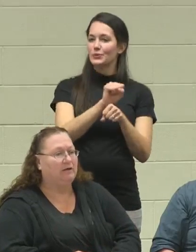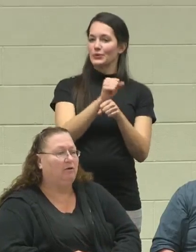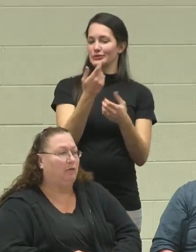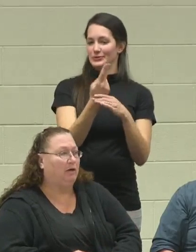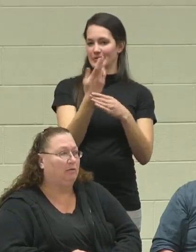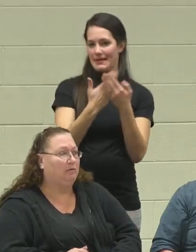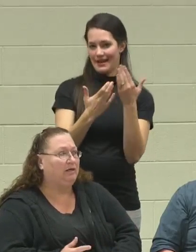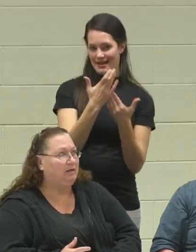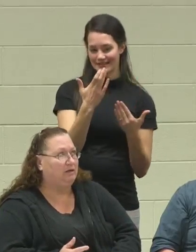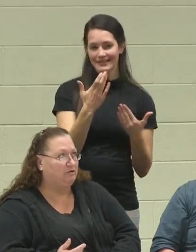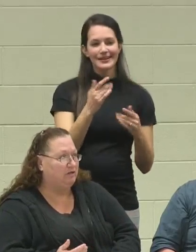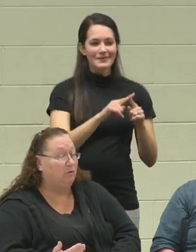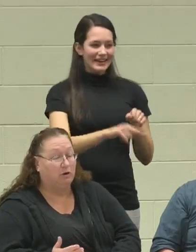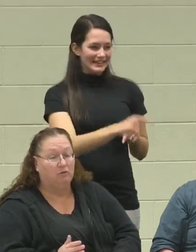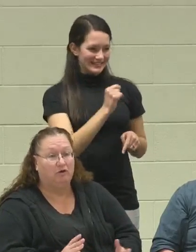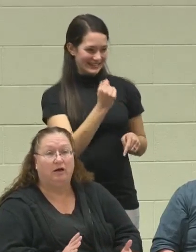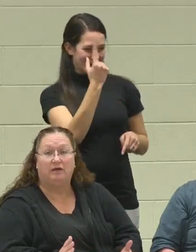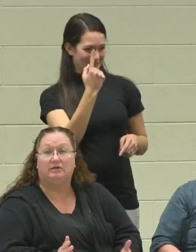Well, he didn't understand working with your hands